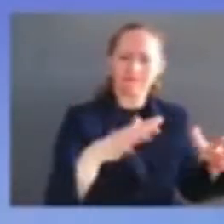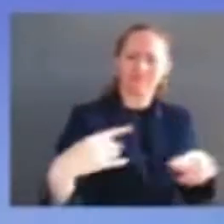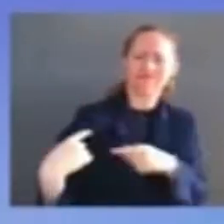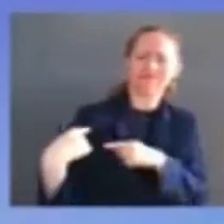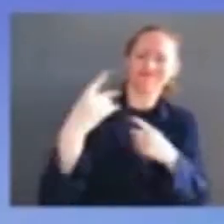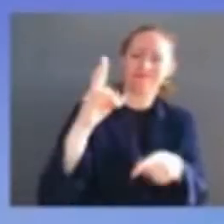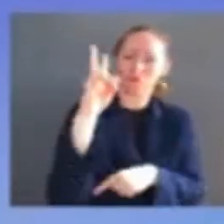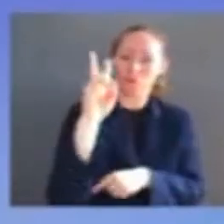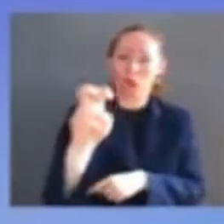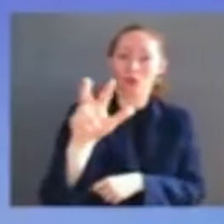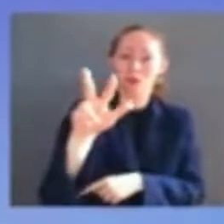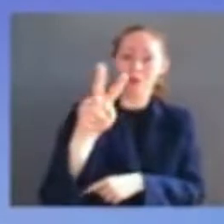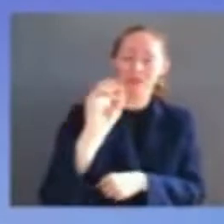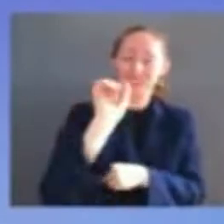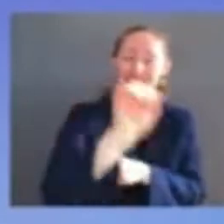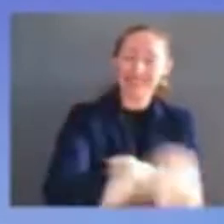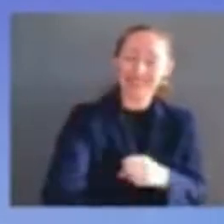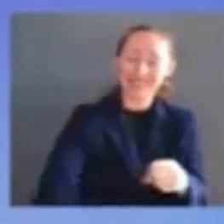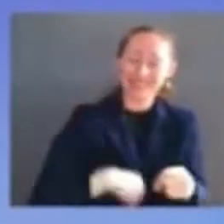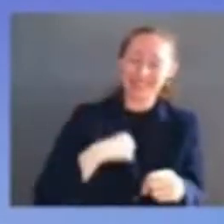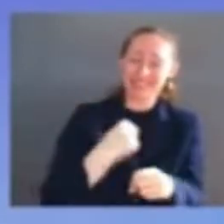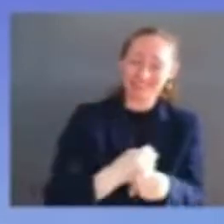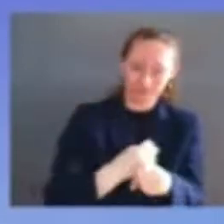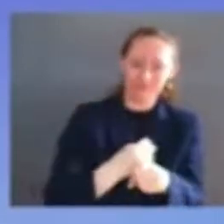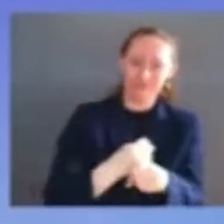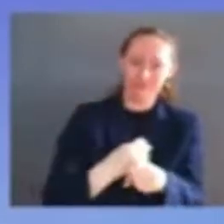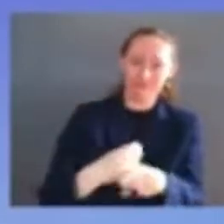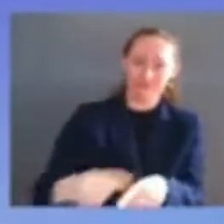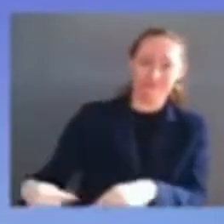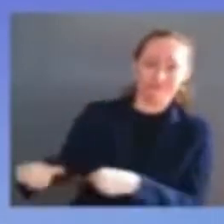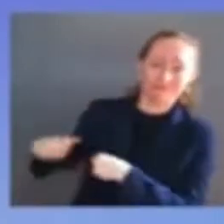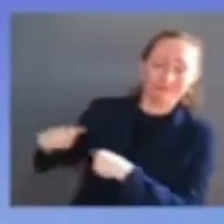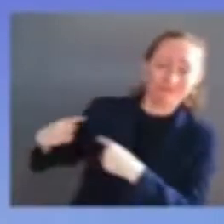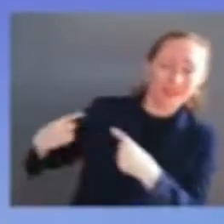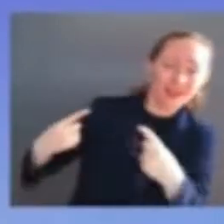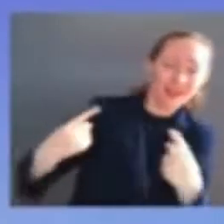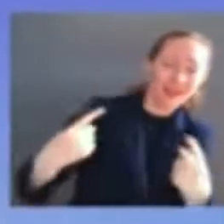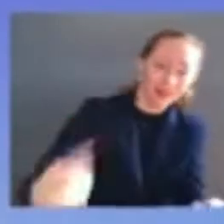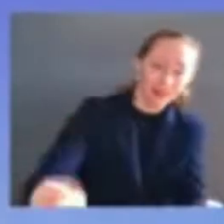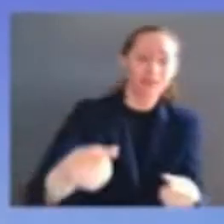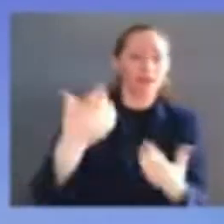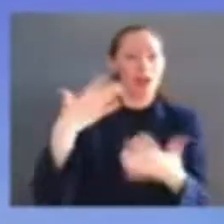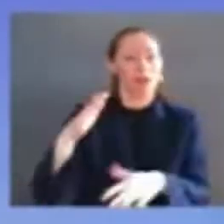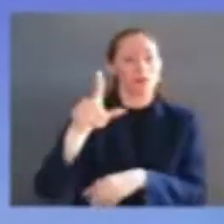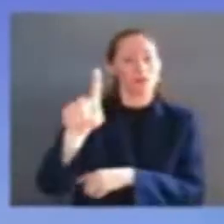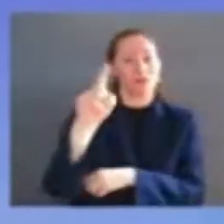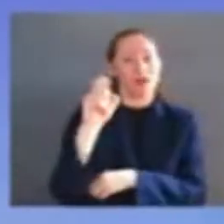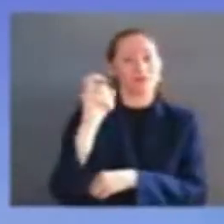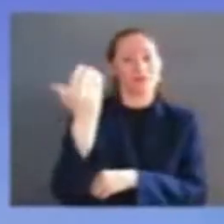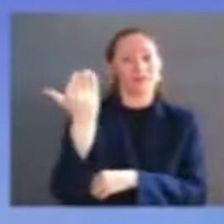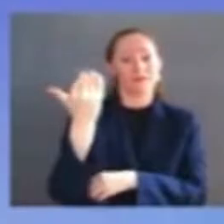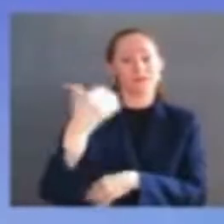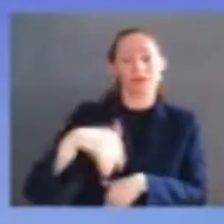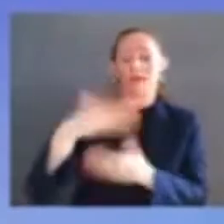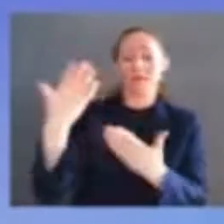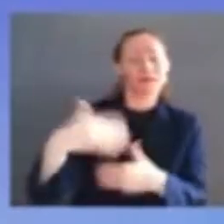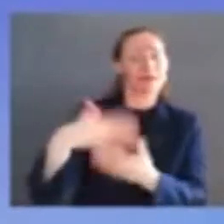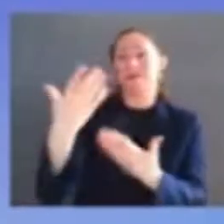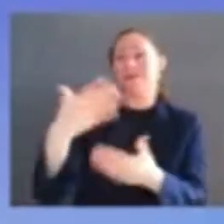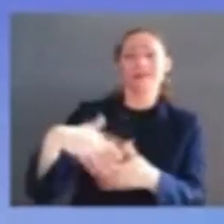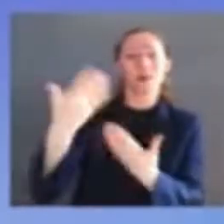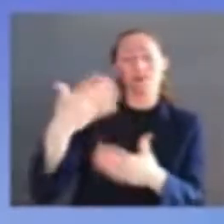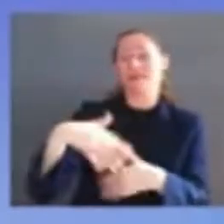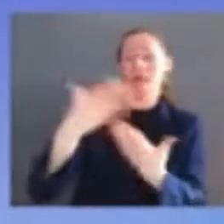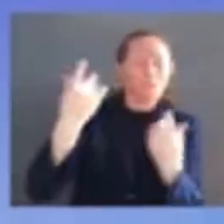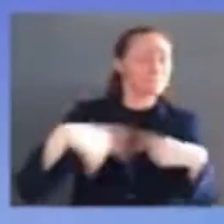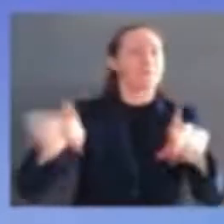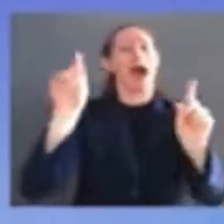for a black woman to be selected to serve on the supreme court of the united states